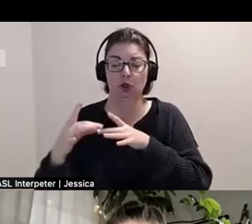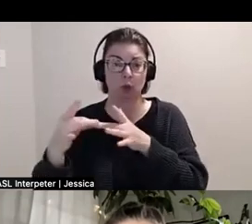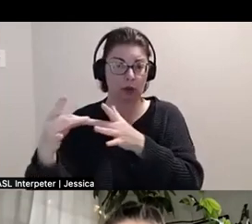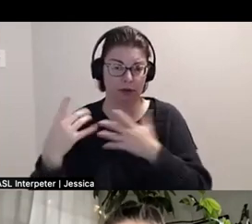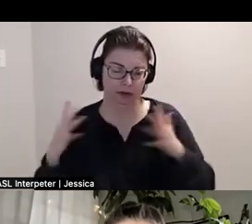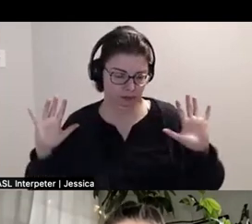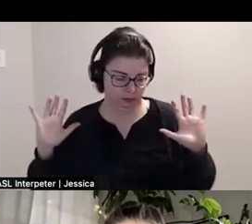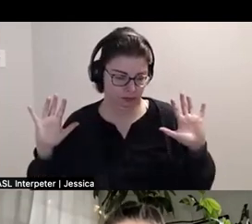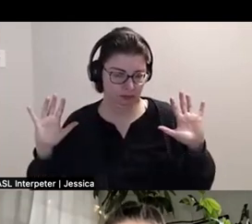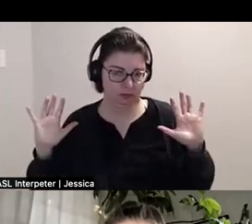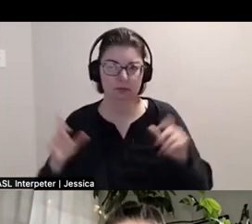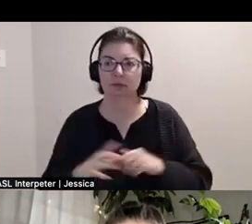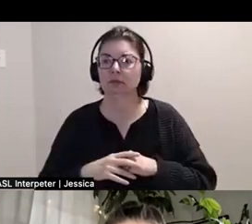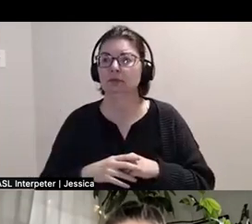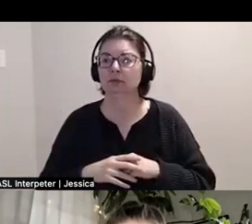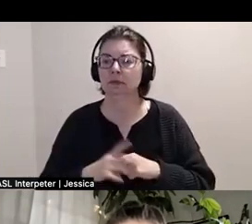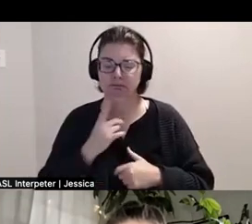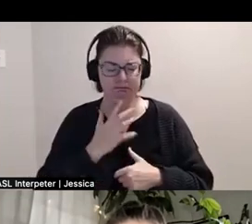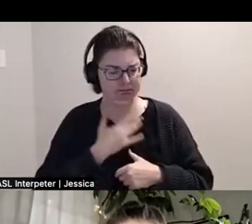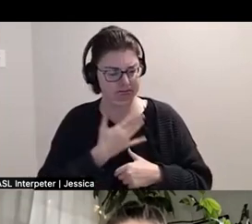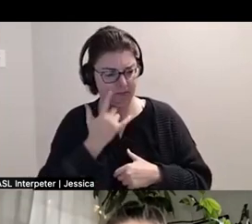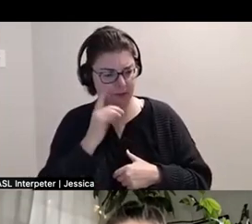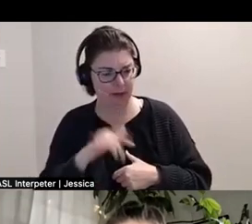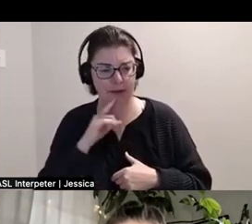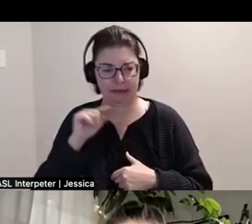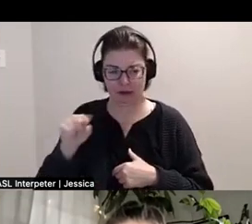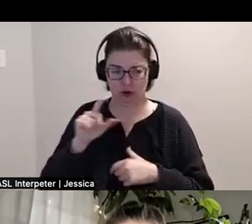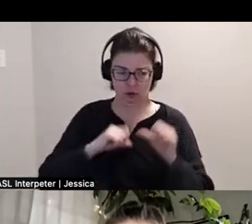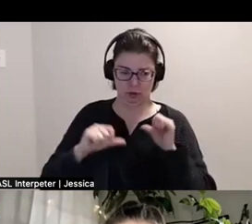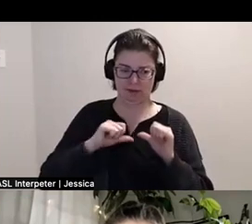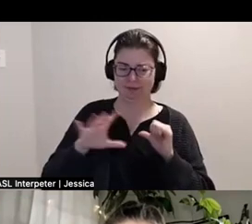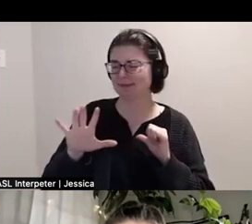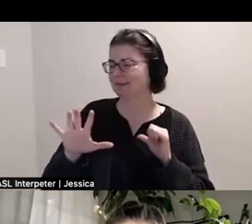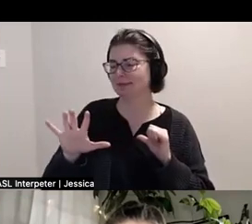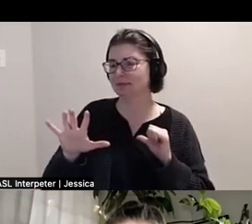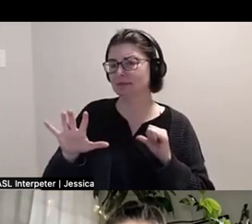And I was happy to do that, but then with this show, I was like, okay,